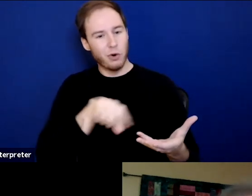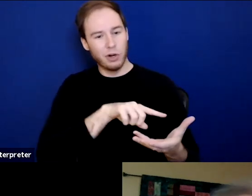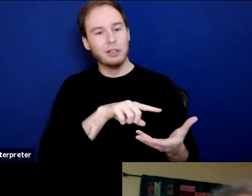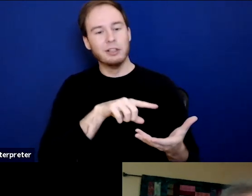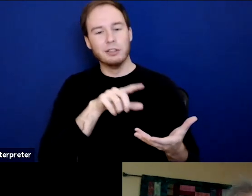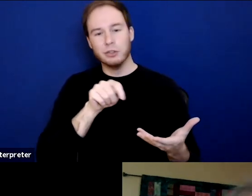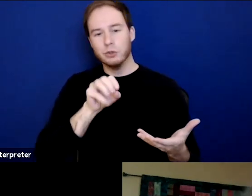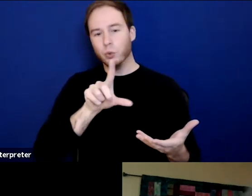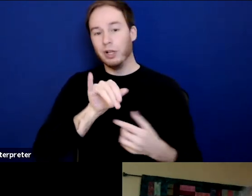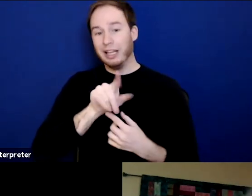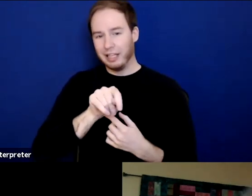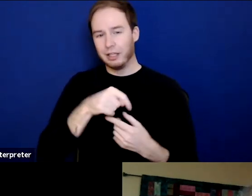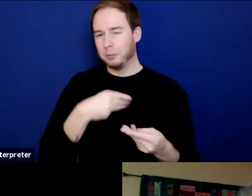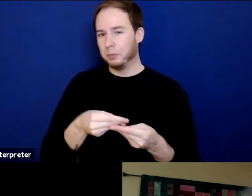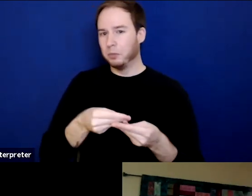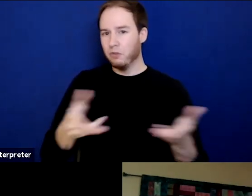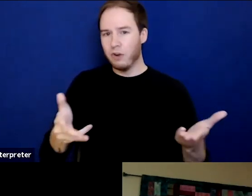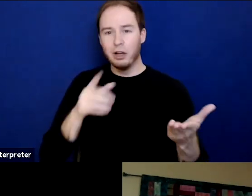that's got a lot of extensive information in it.